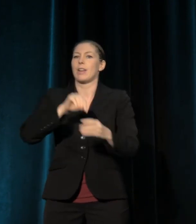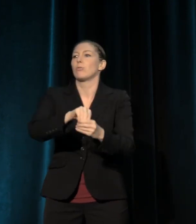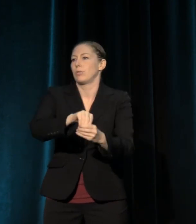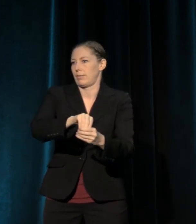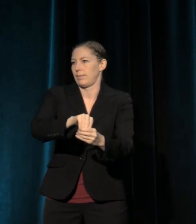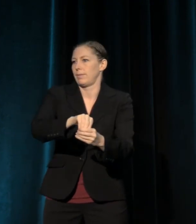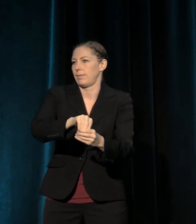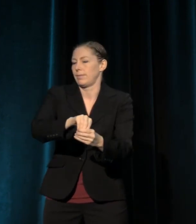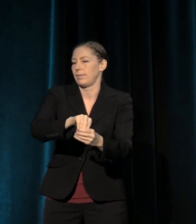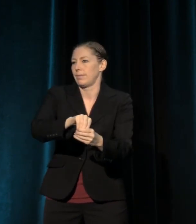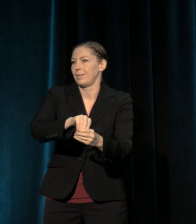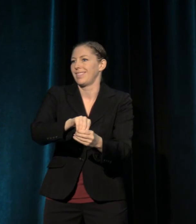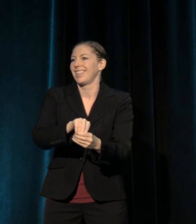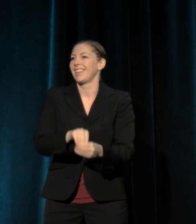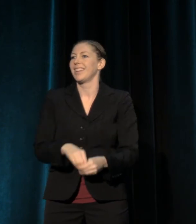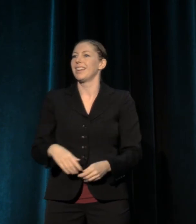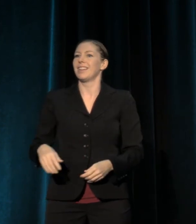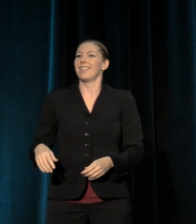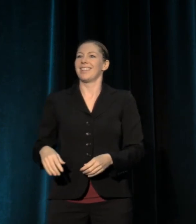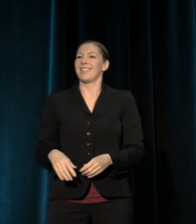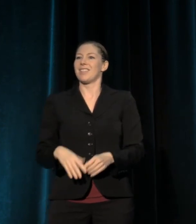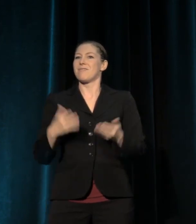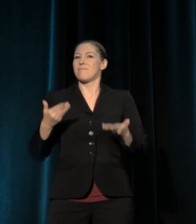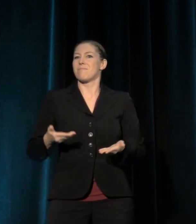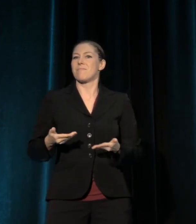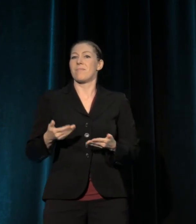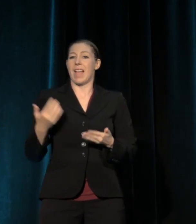providing a dignified living wage